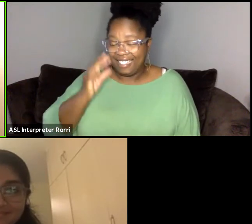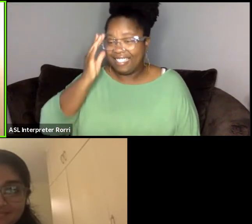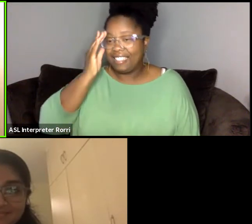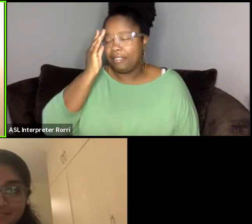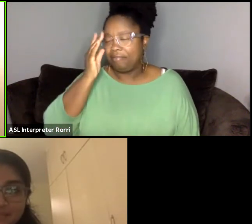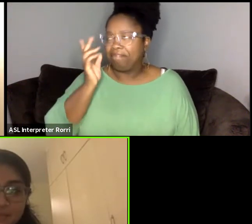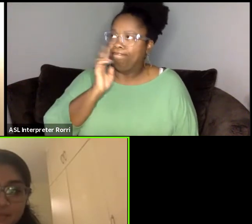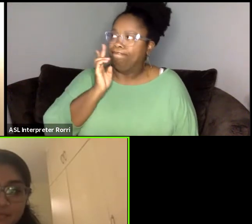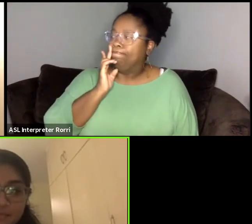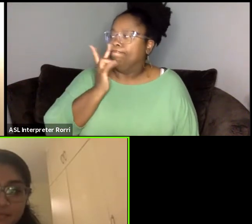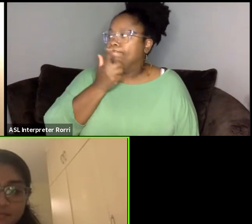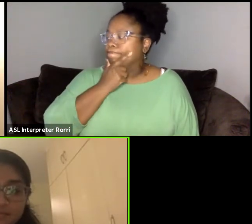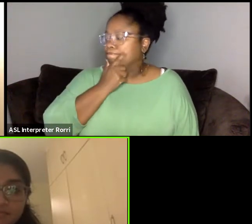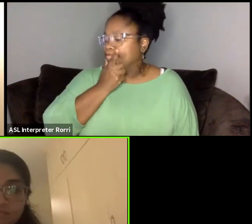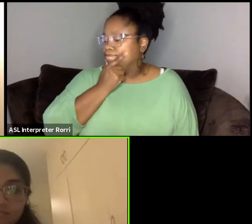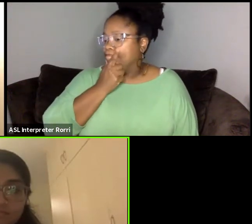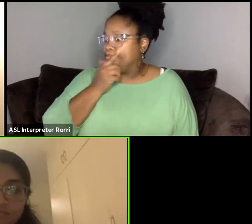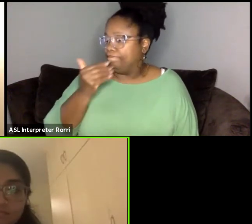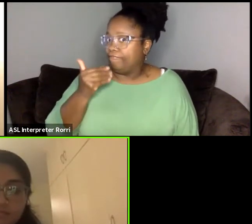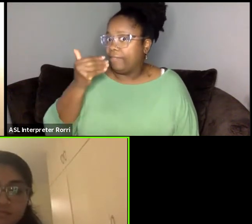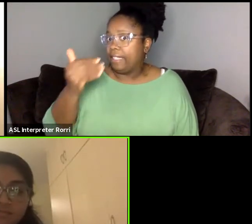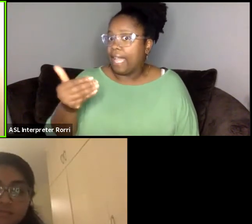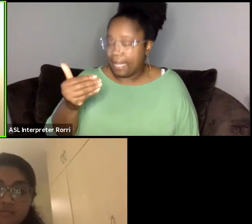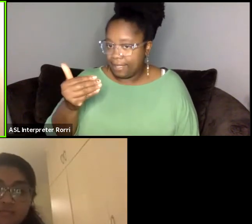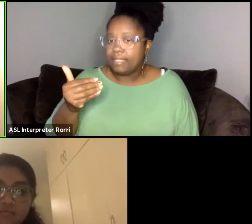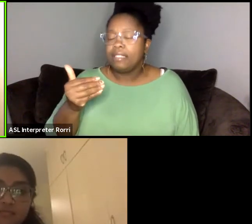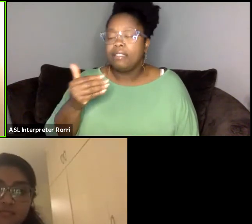So the next question about the work that I'm doing now.